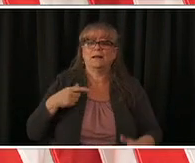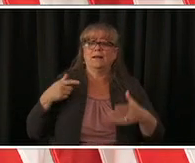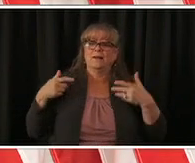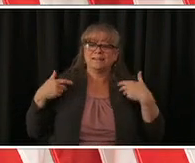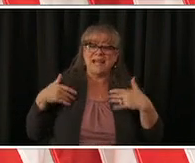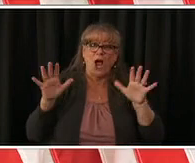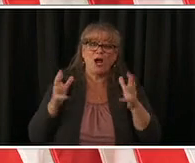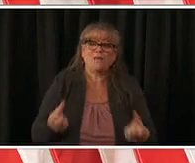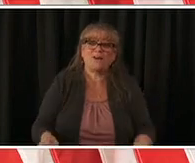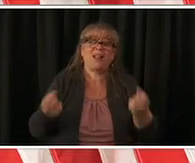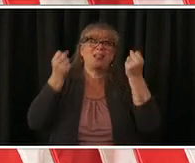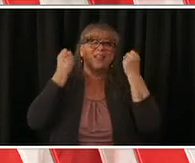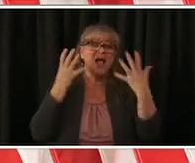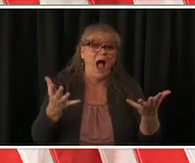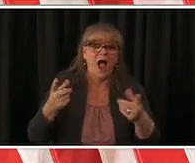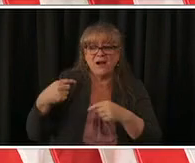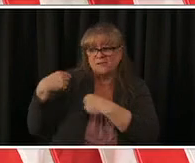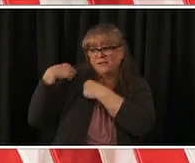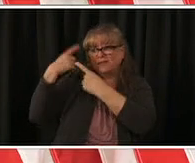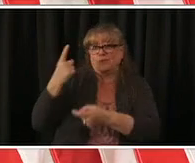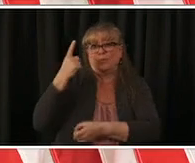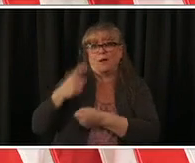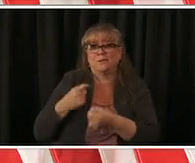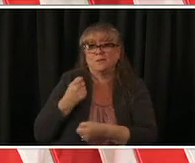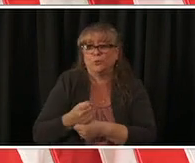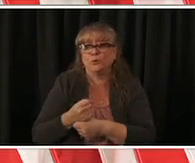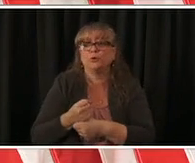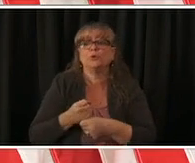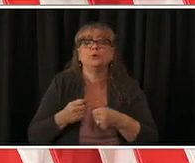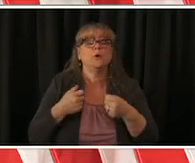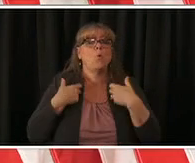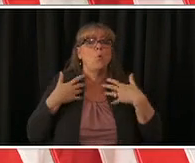we want to make sure that sacrifice isn't for nothing you don't want to get this deadly virus